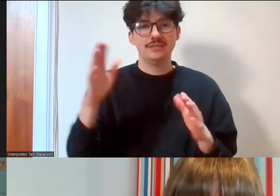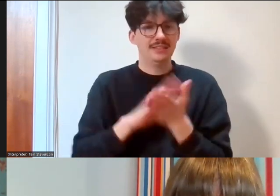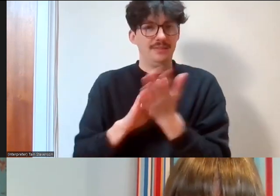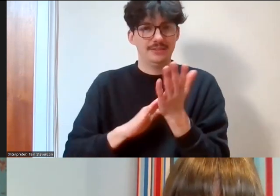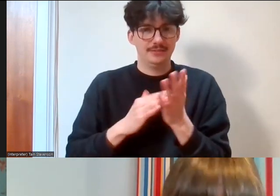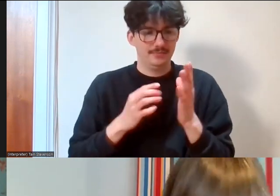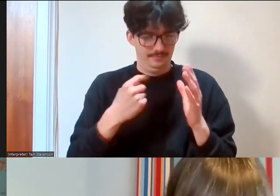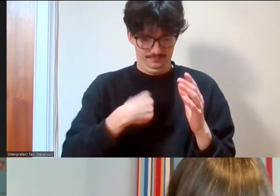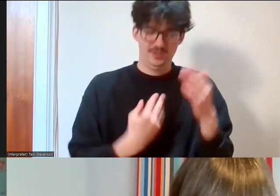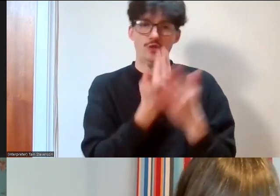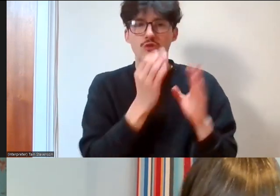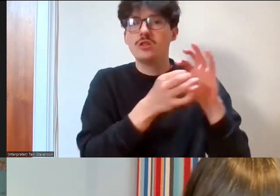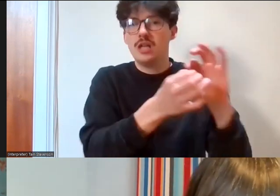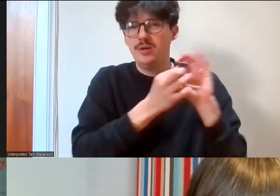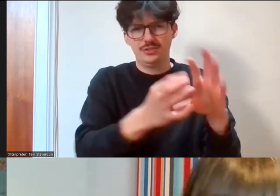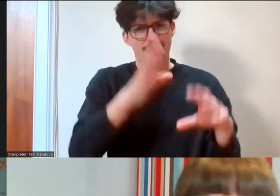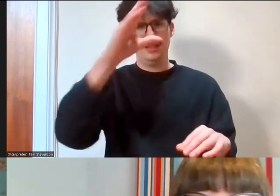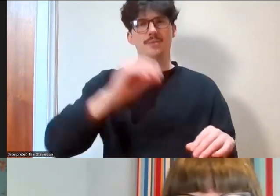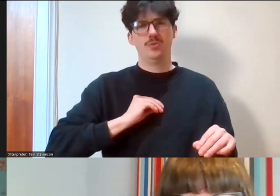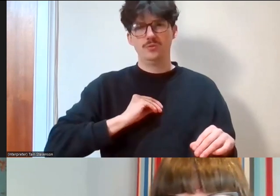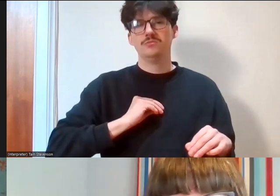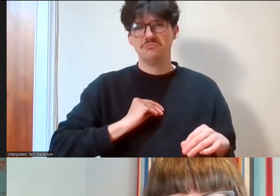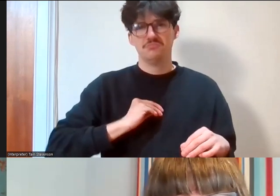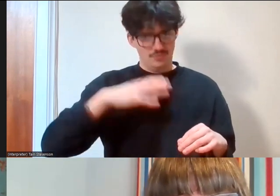you know if a site wants to get in touch with us we can maybe even tell them about previous